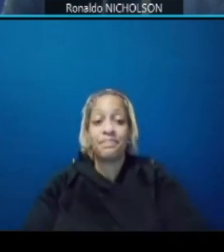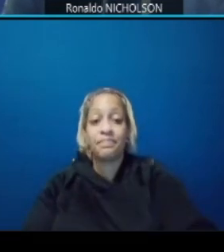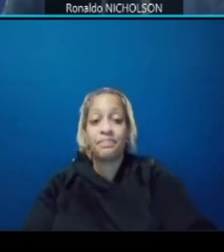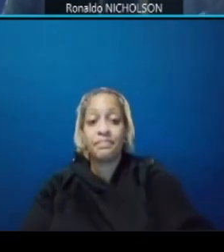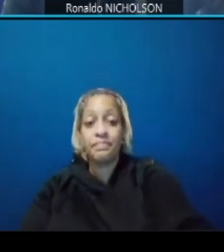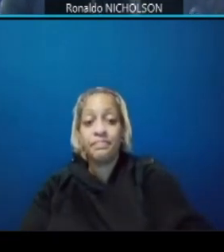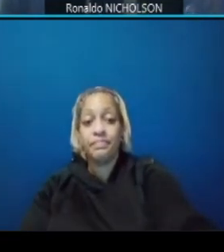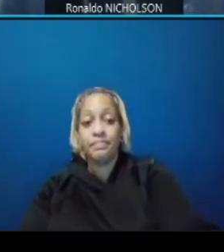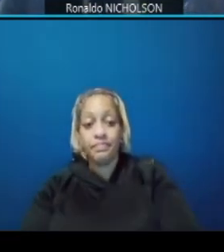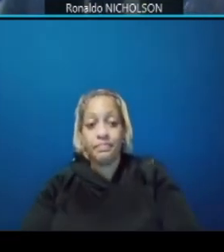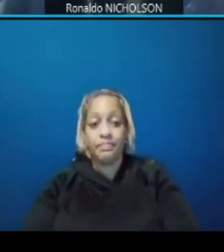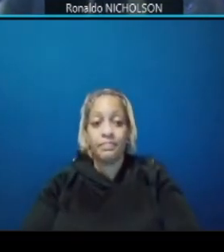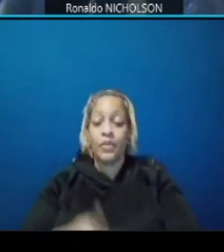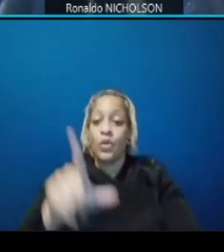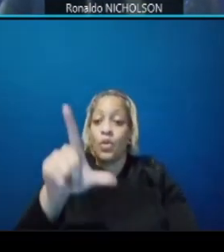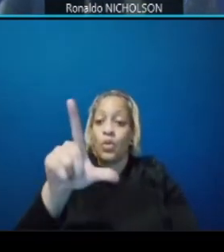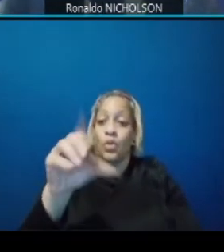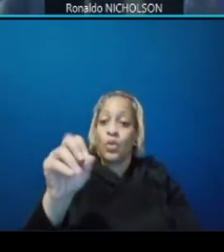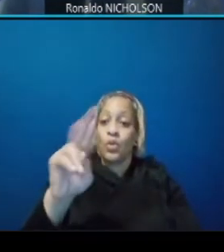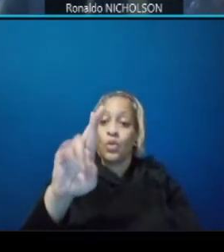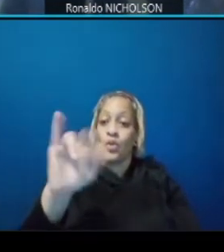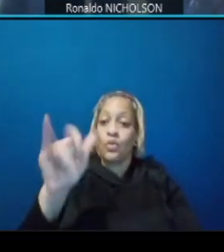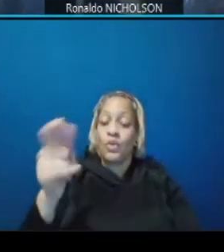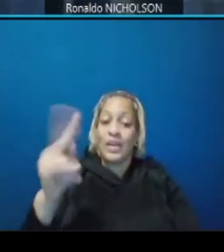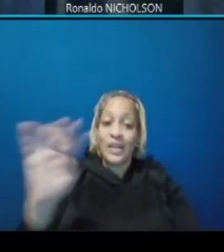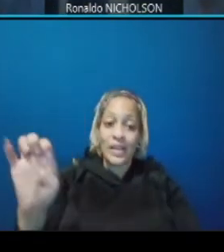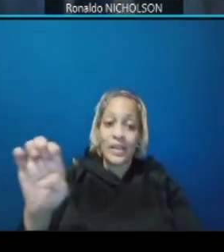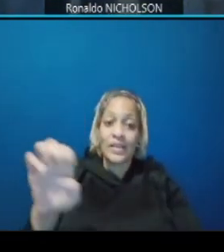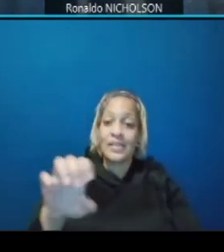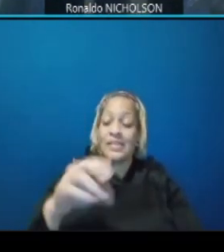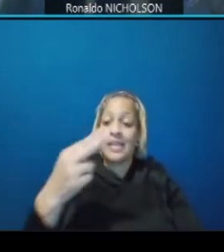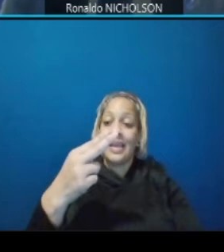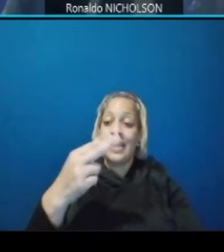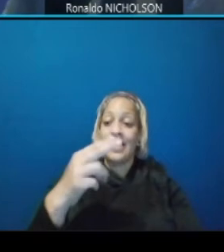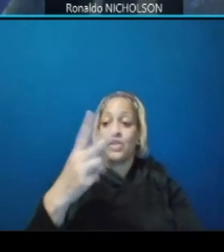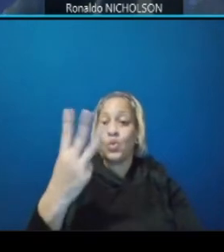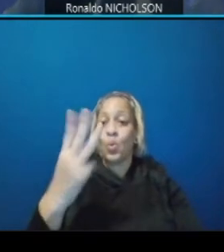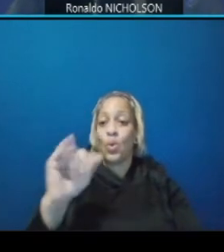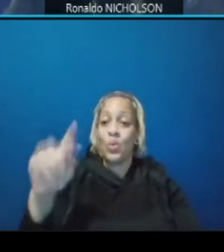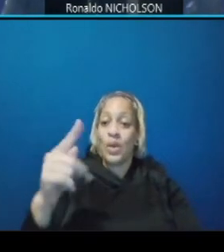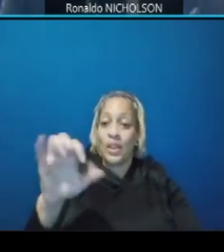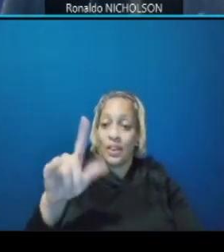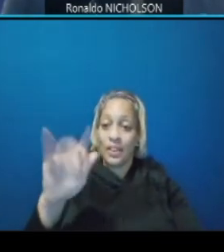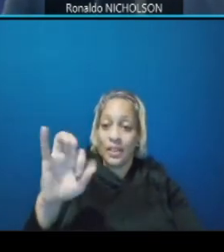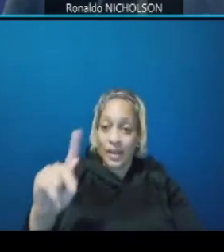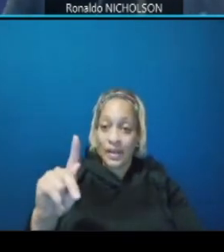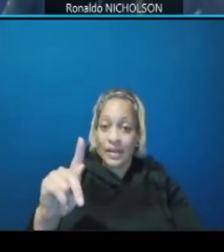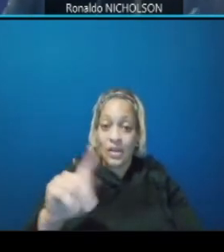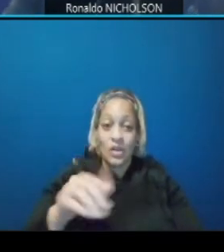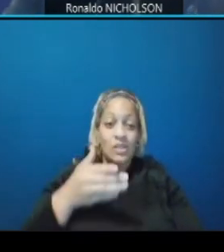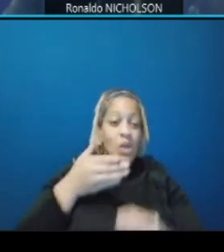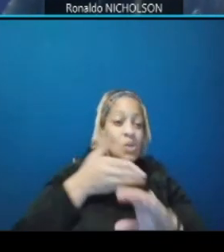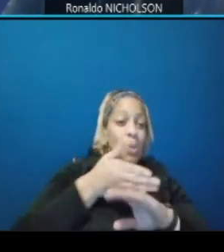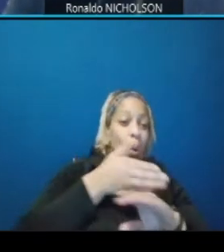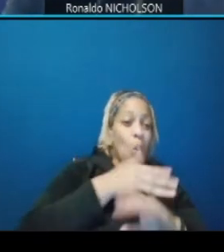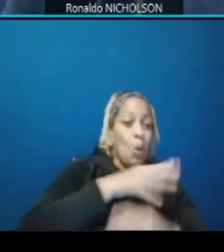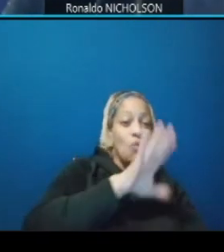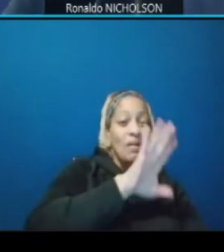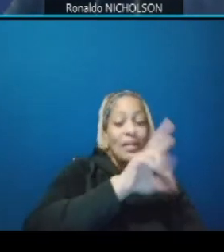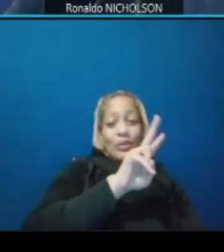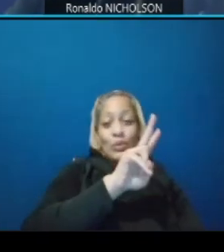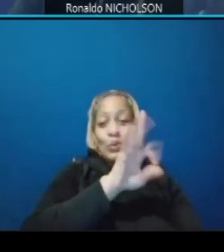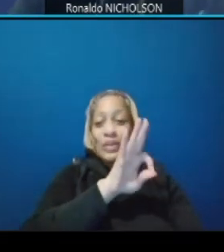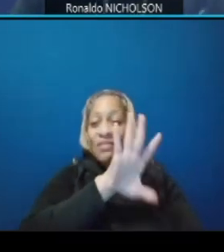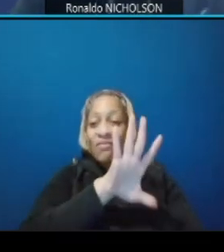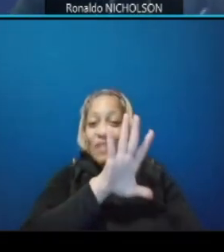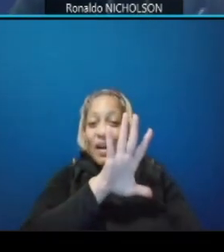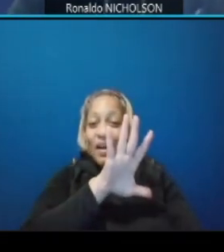the lorraine edge whitman memorial bridge over dc kennel worth and csx will be similar